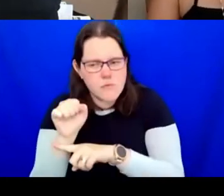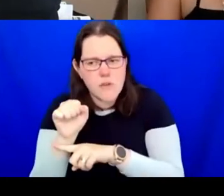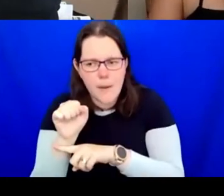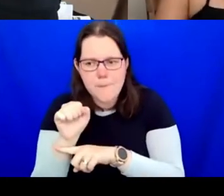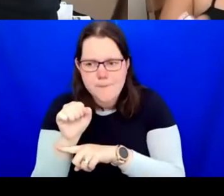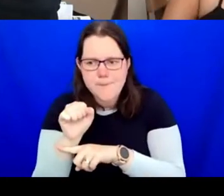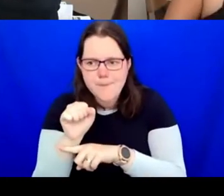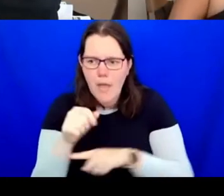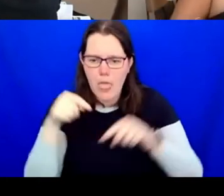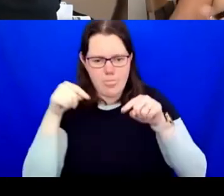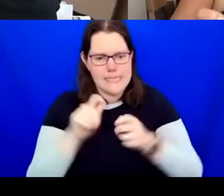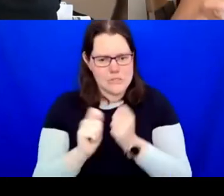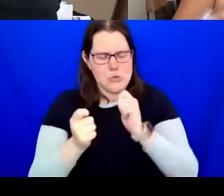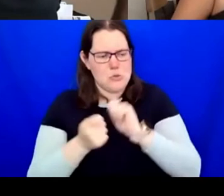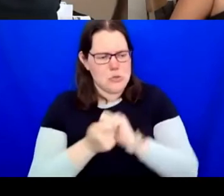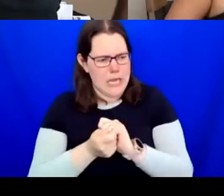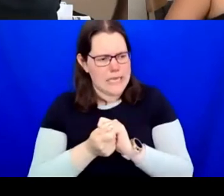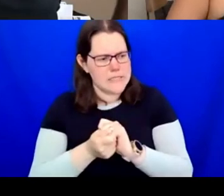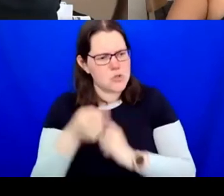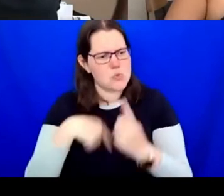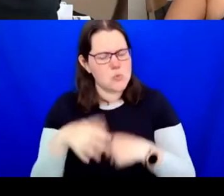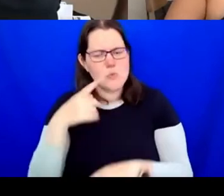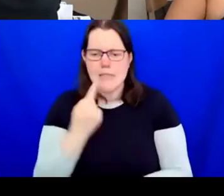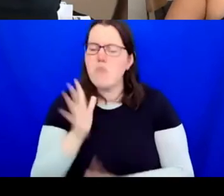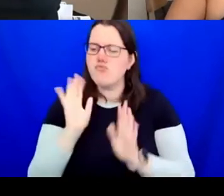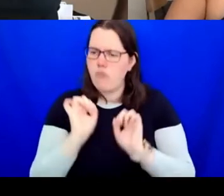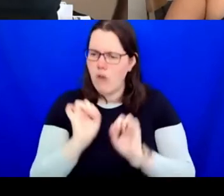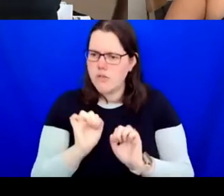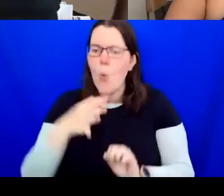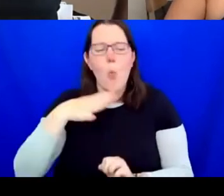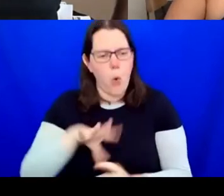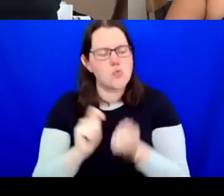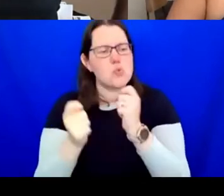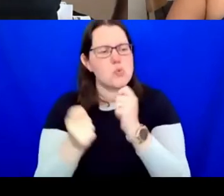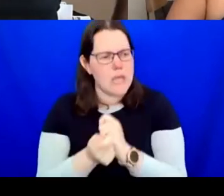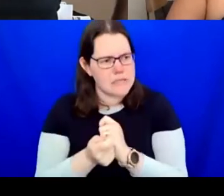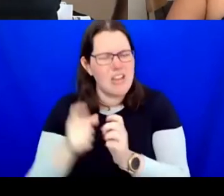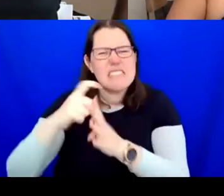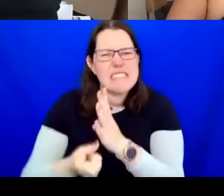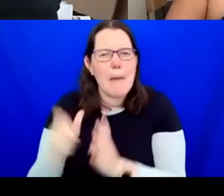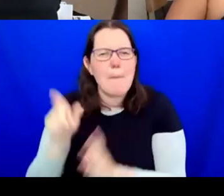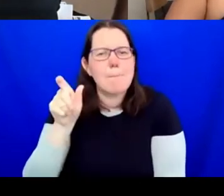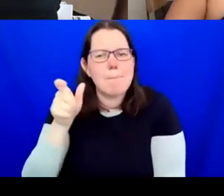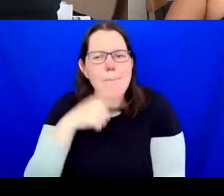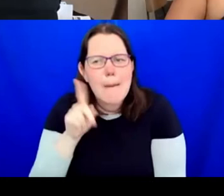instil that change and then so you get maybe some disabled people in to work with you or for you,